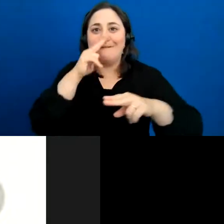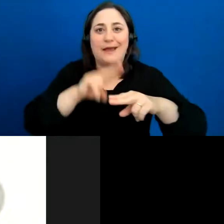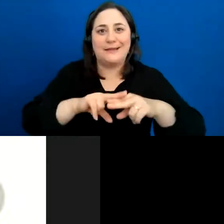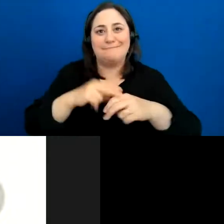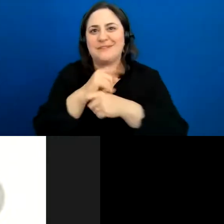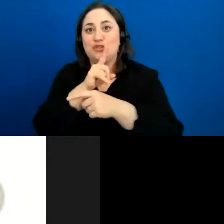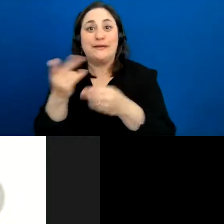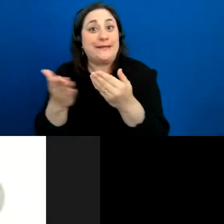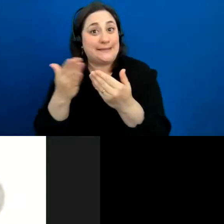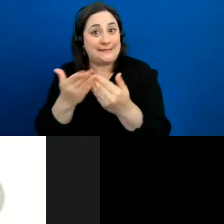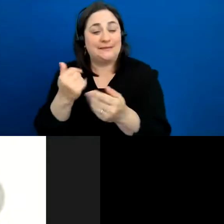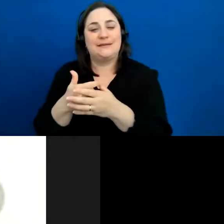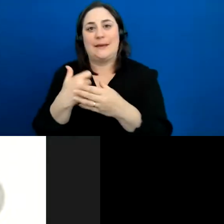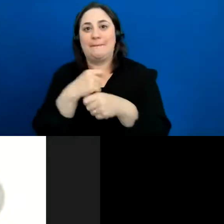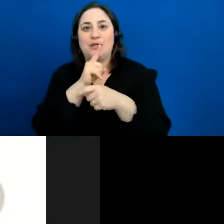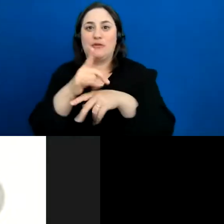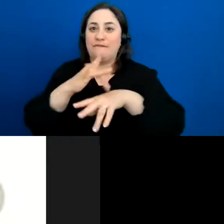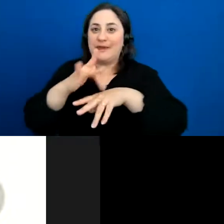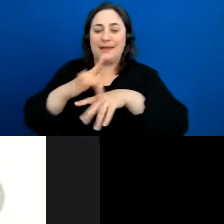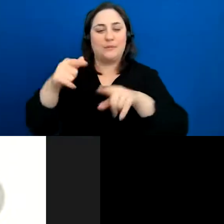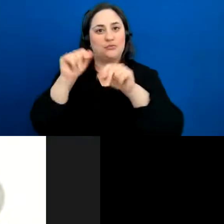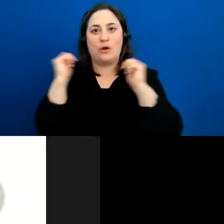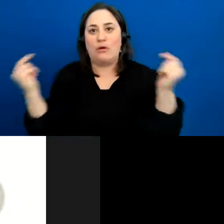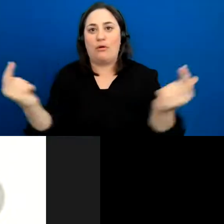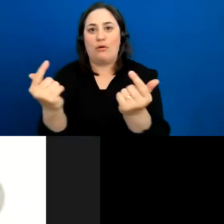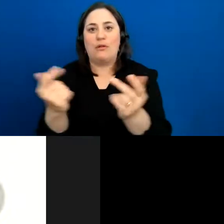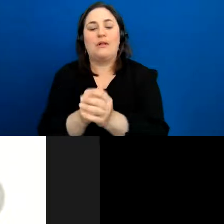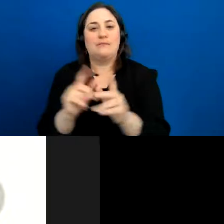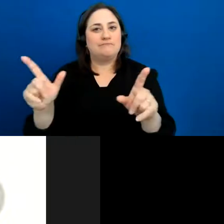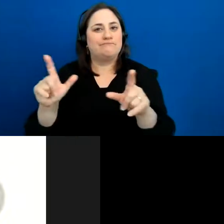make them super available to everybody, and I've been doing a lot of that with live streaming